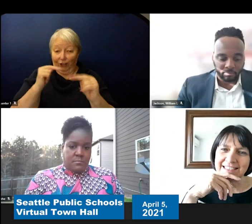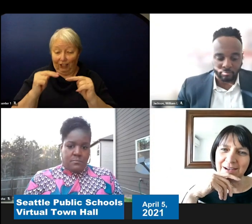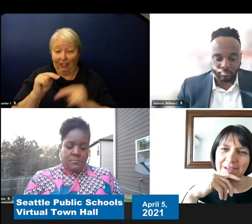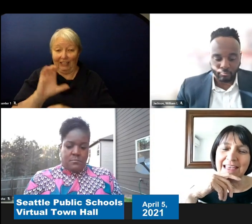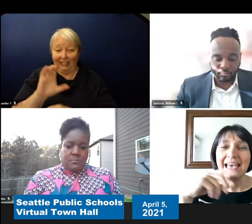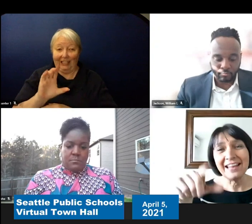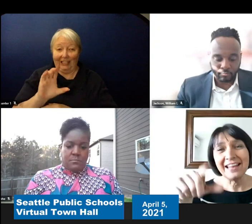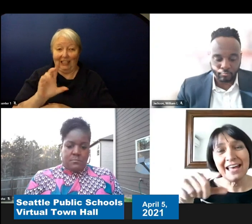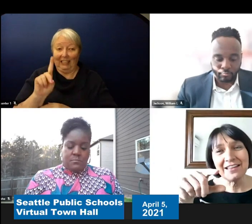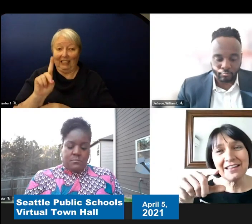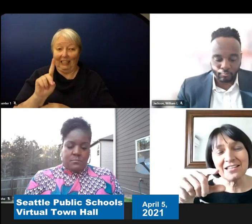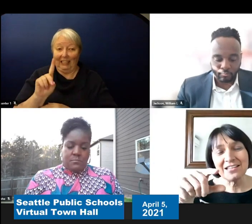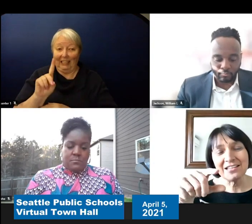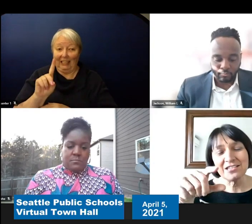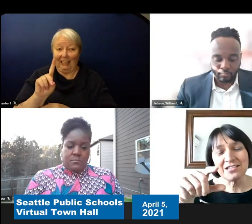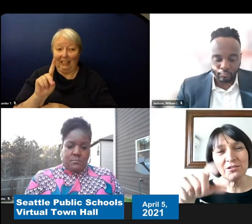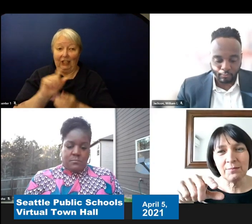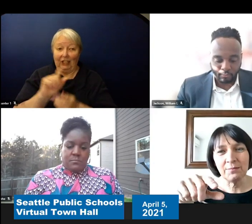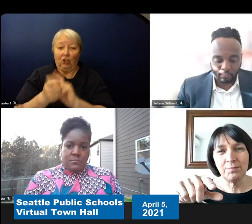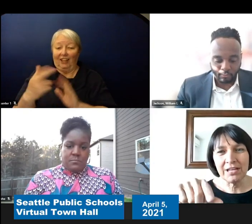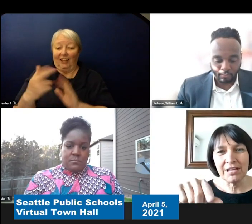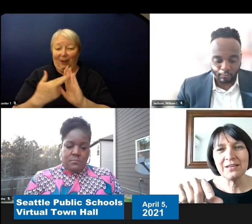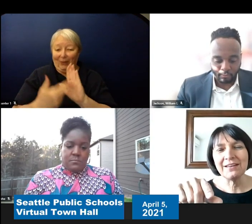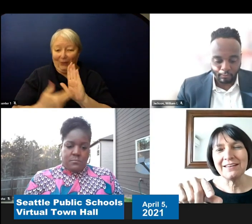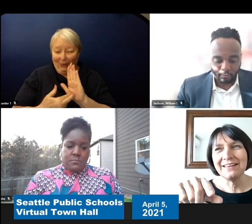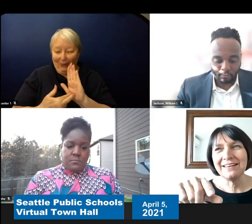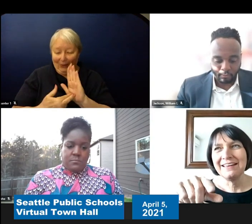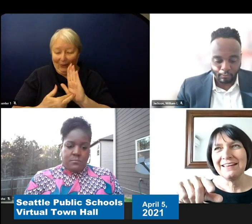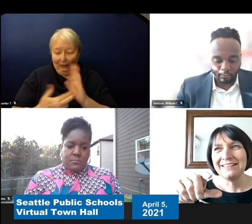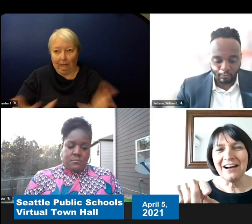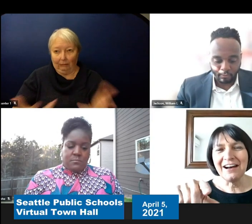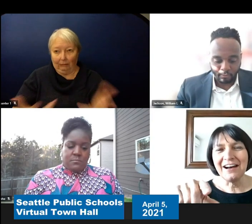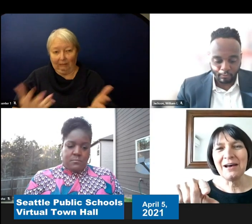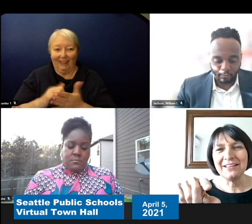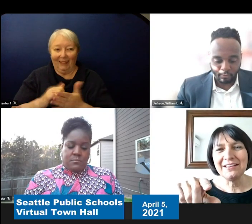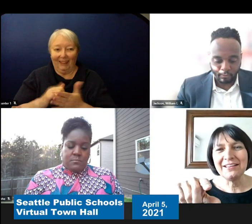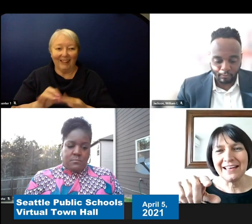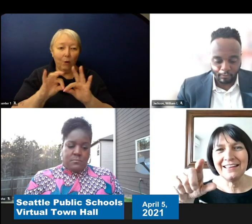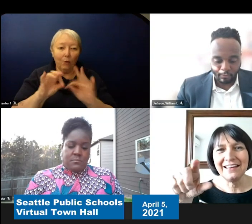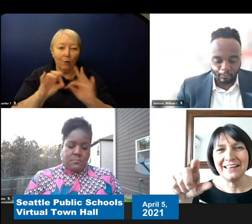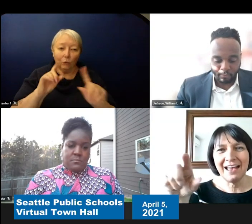And I think that's also an important point to to talk about is that every time.